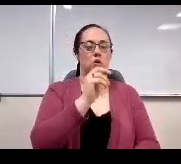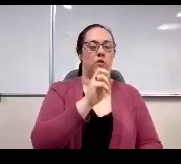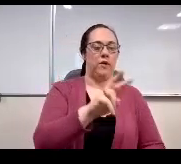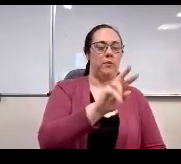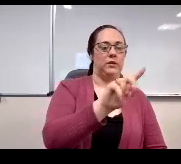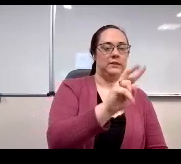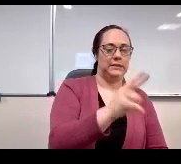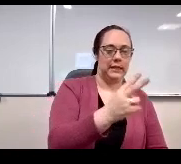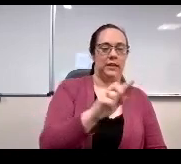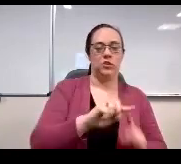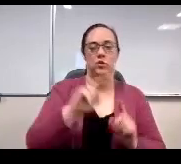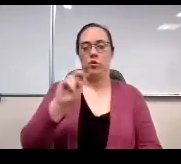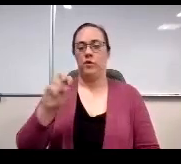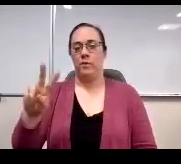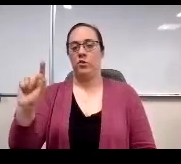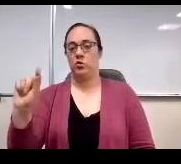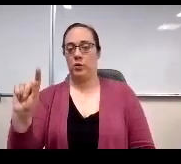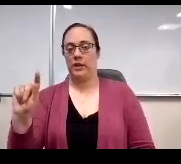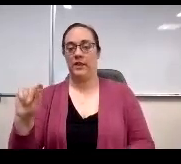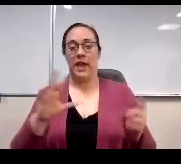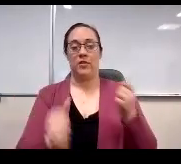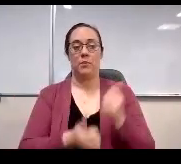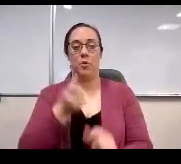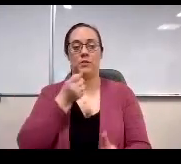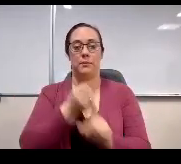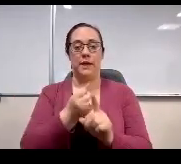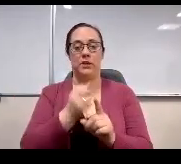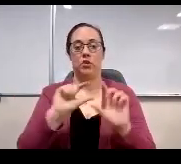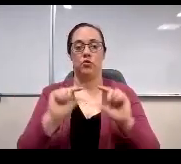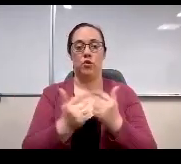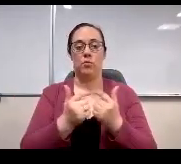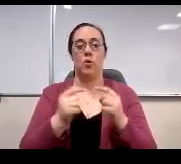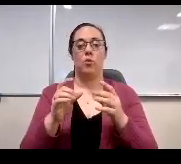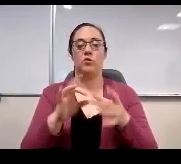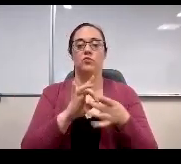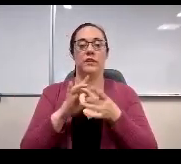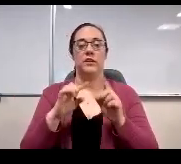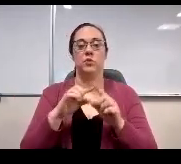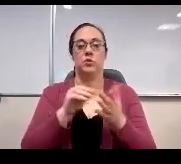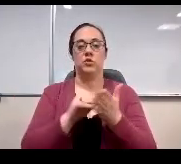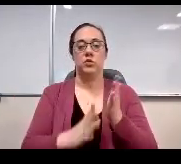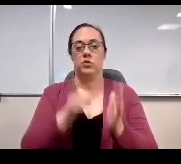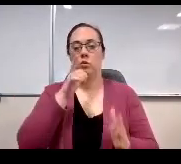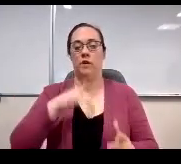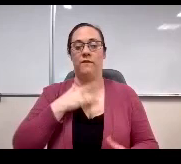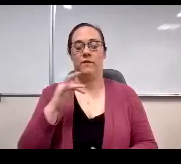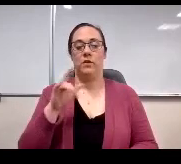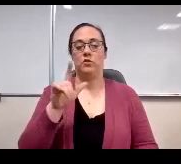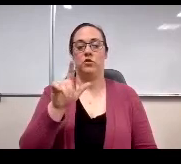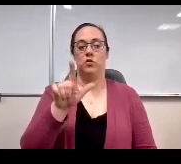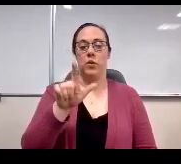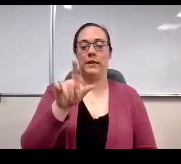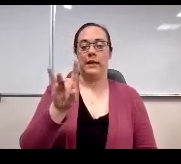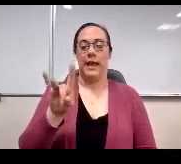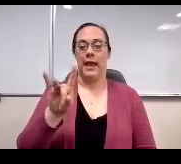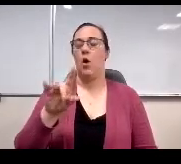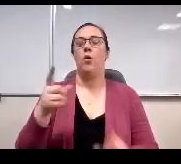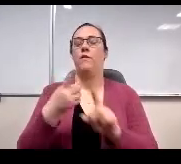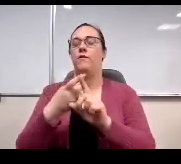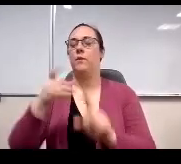As you can see, the most impacted respondent group was among students who fell to 28% from 51%. One contributing factor,